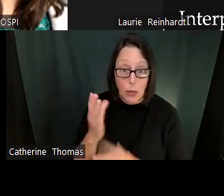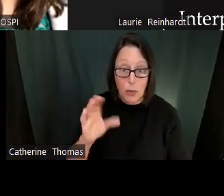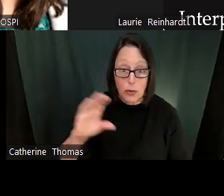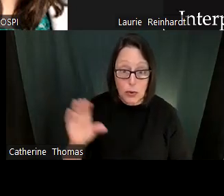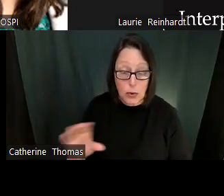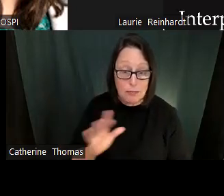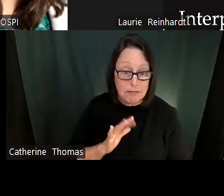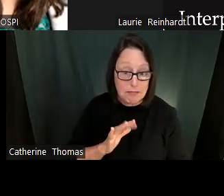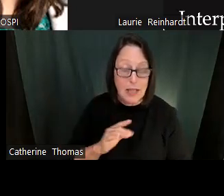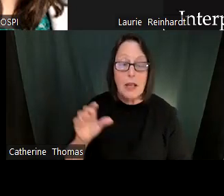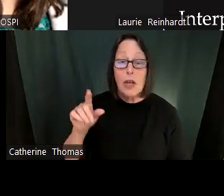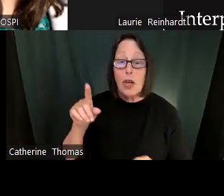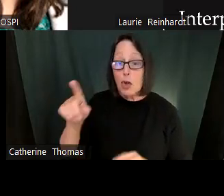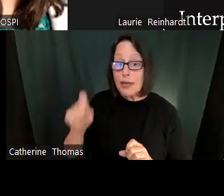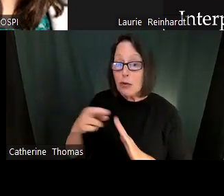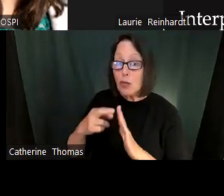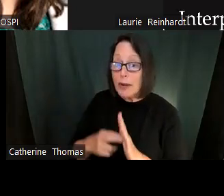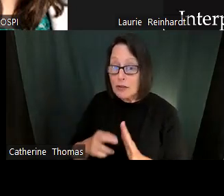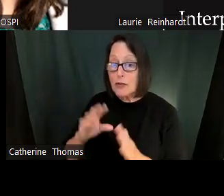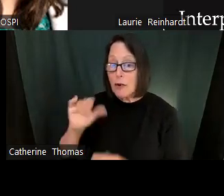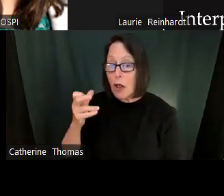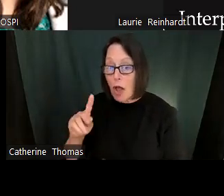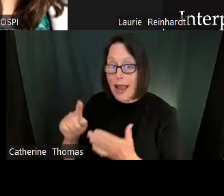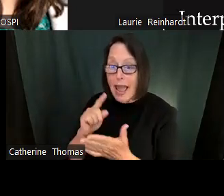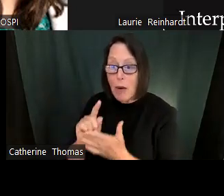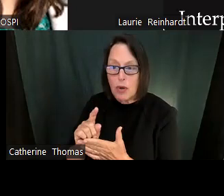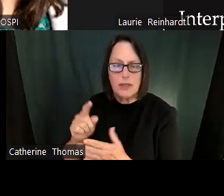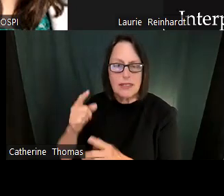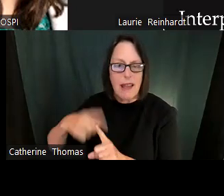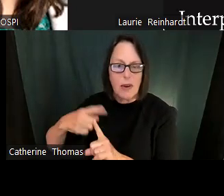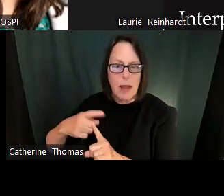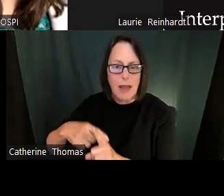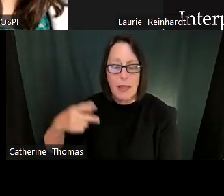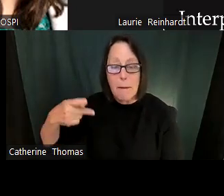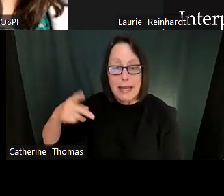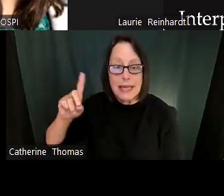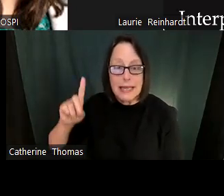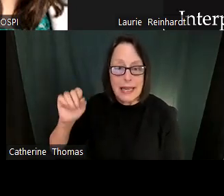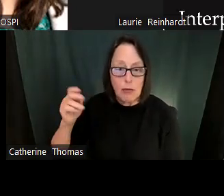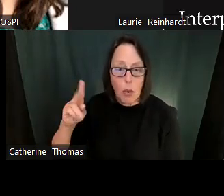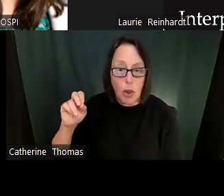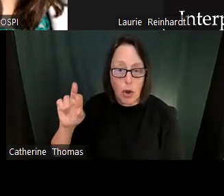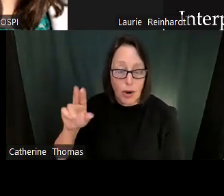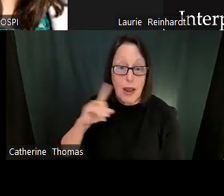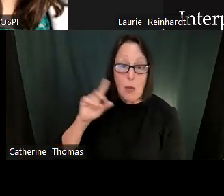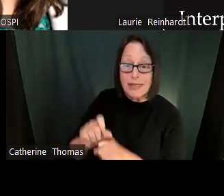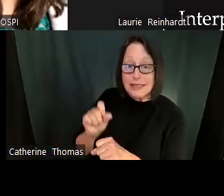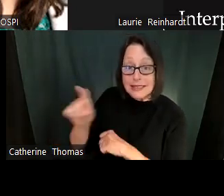Do you need clock hours? We'd love to see our listeners get clock hours for joining us today. If you join live, you've already registered